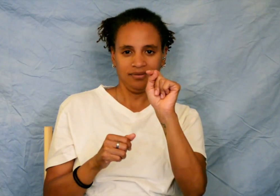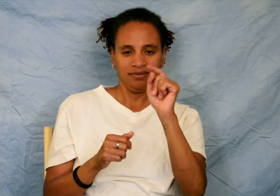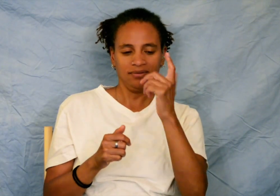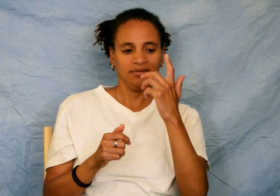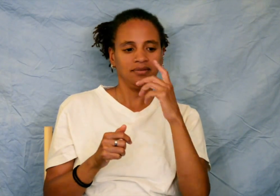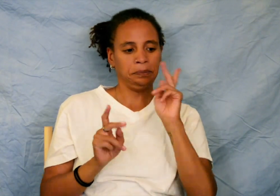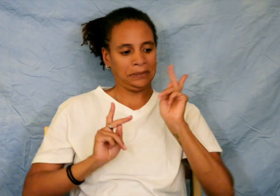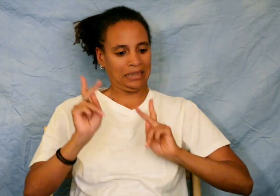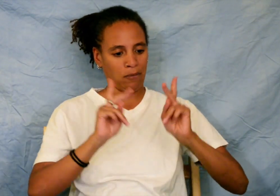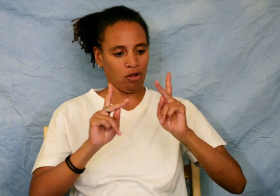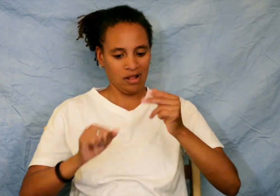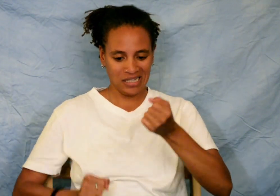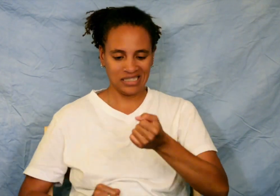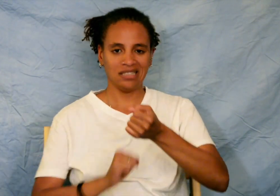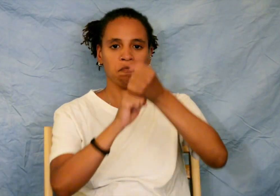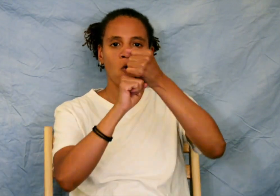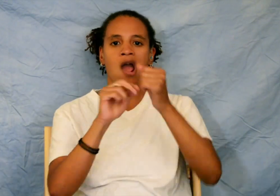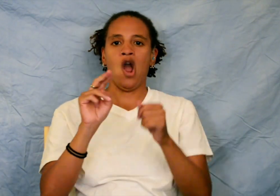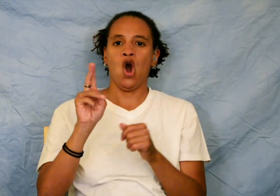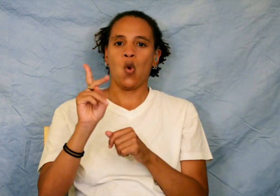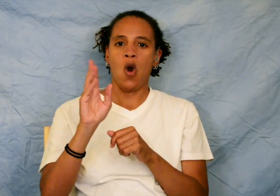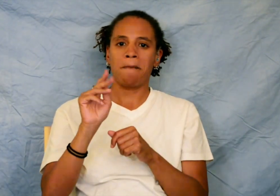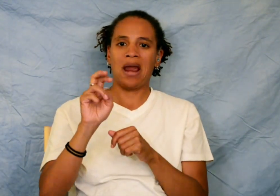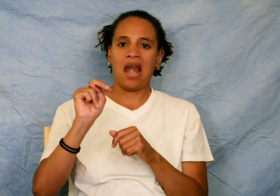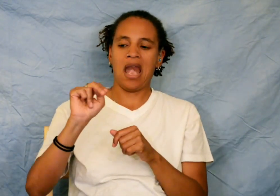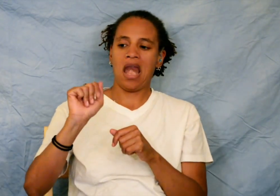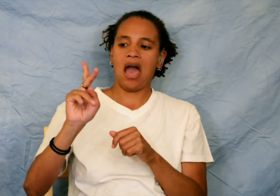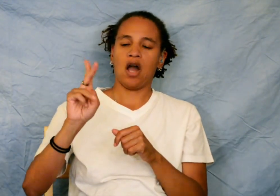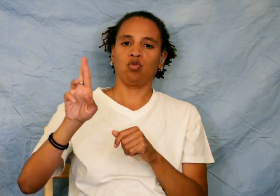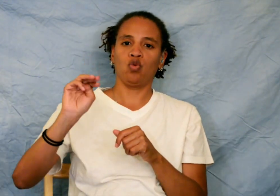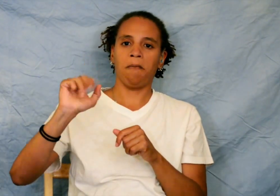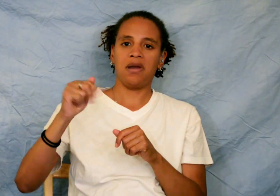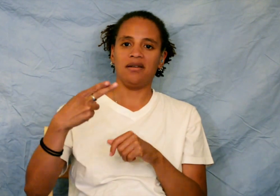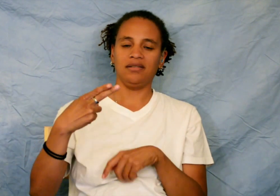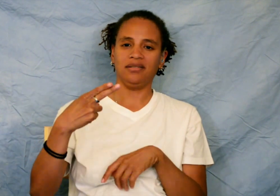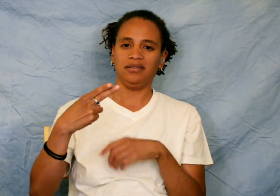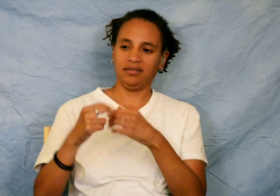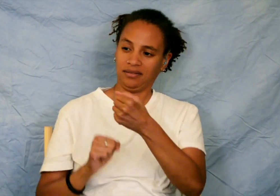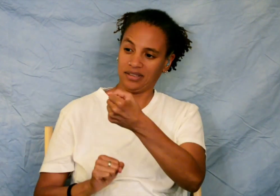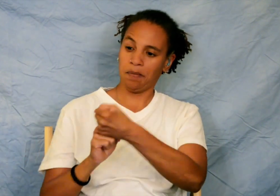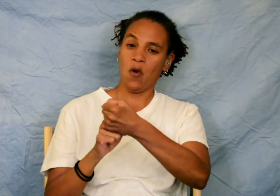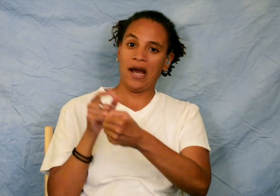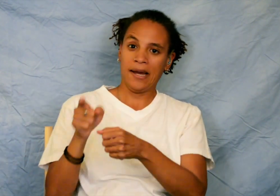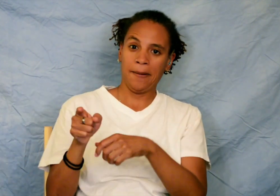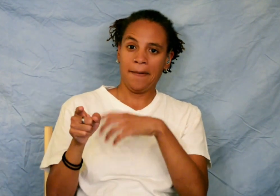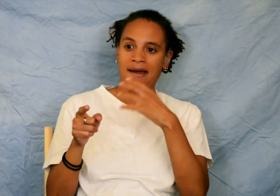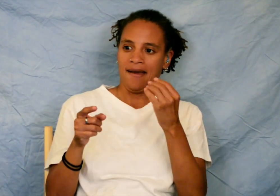the Ghanaian people were the roots and support for Nkrumah. Collectively, the people supported